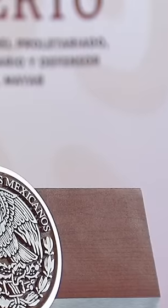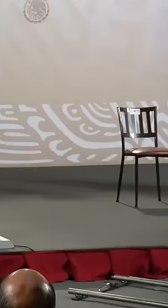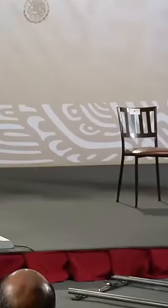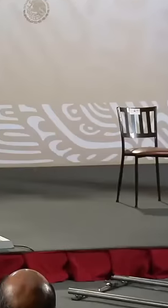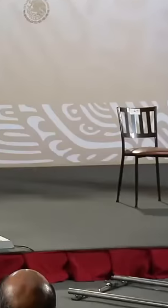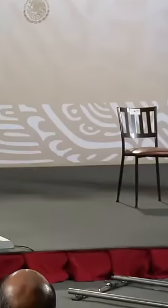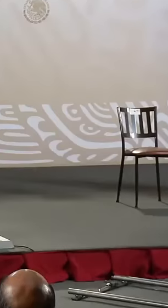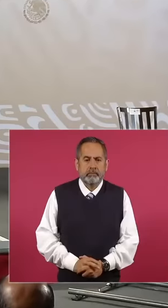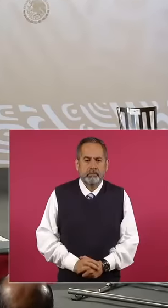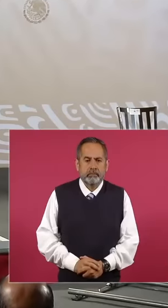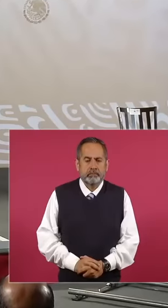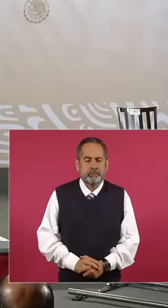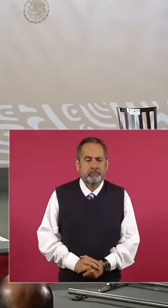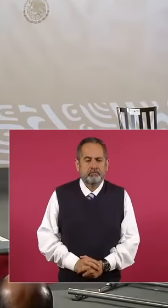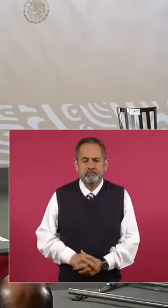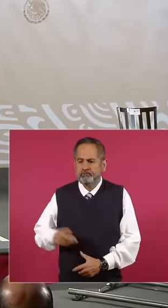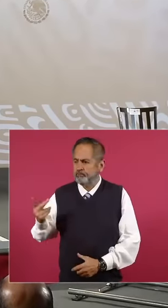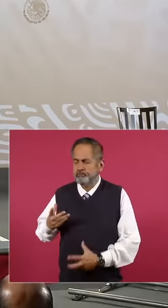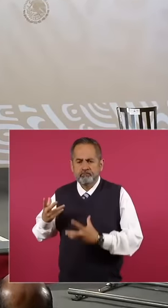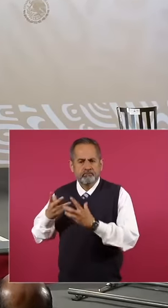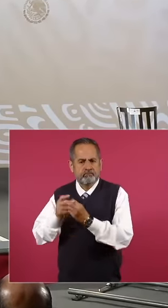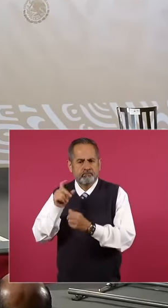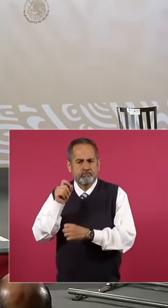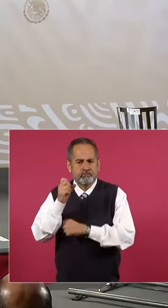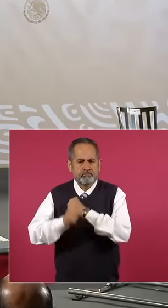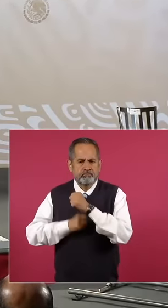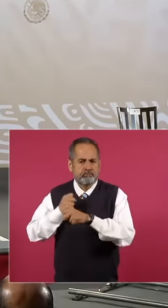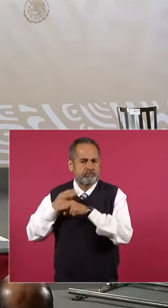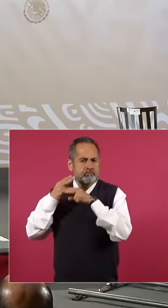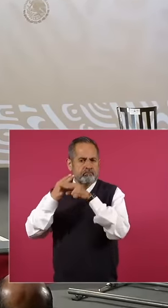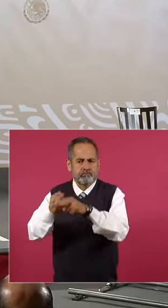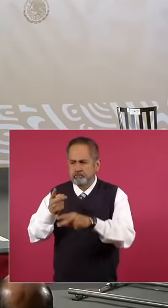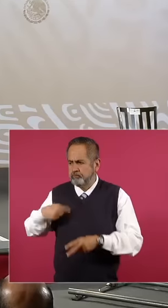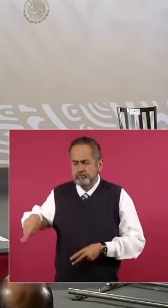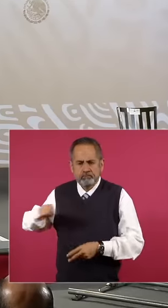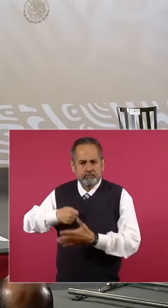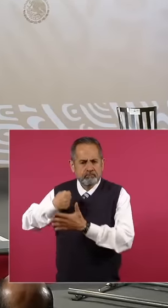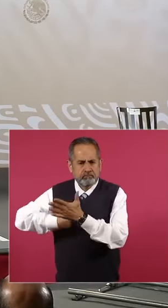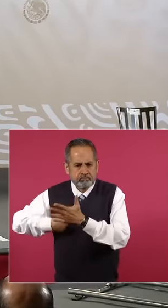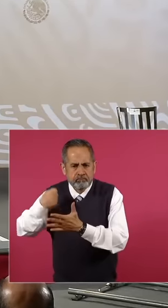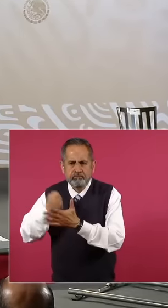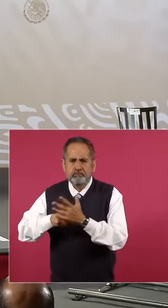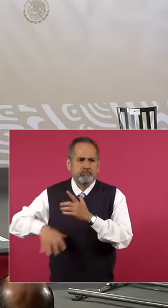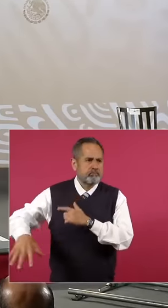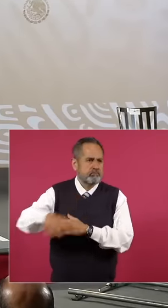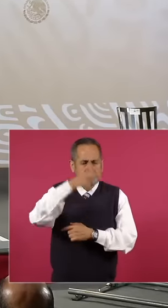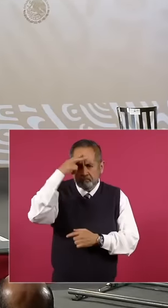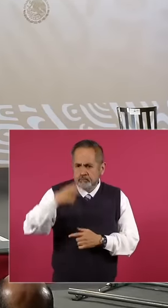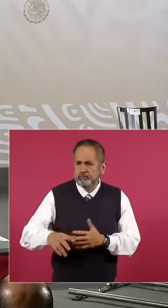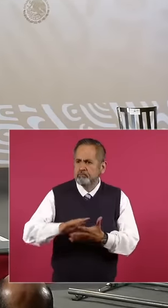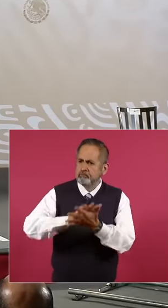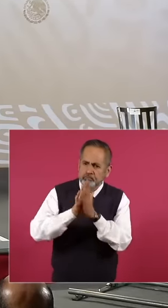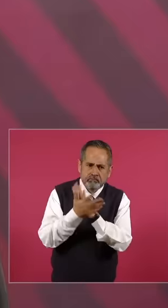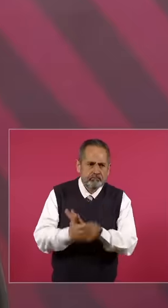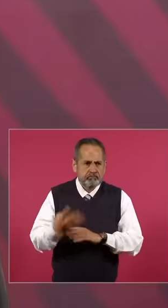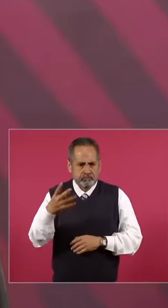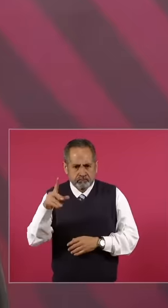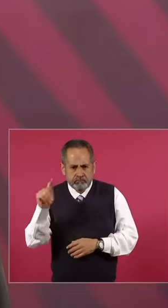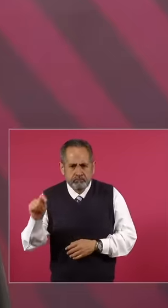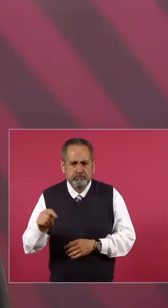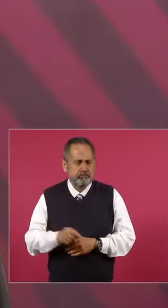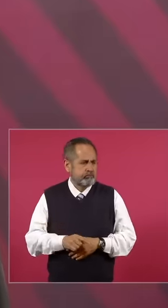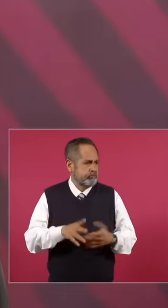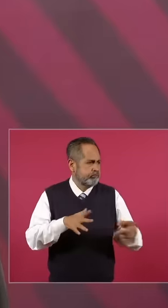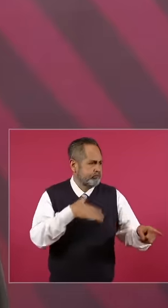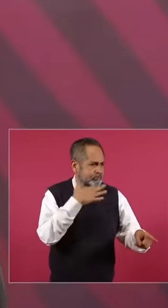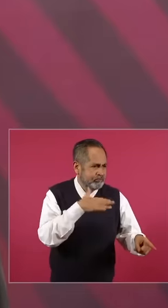of Mexico through peaceful means, demanding clean elections, zero fraud and electoral cheating, I believe